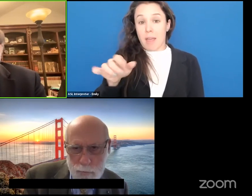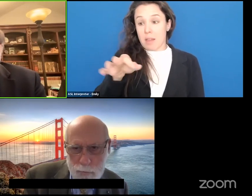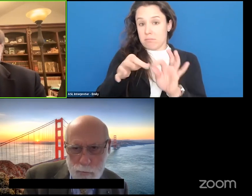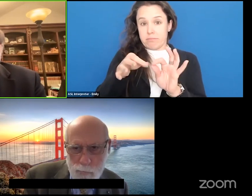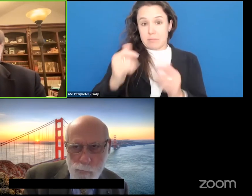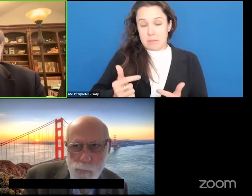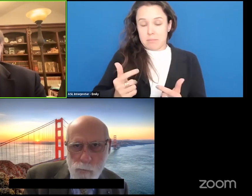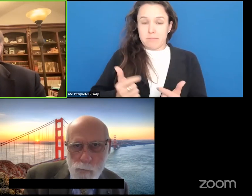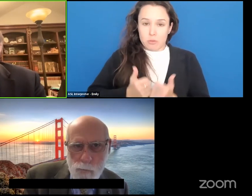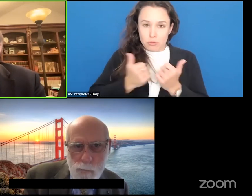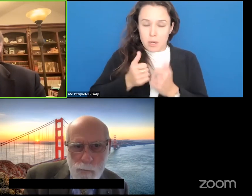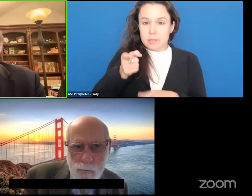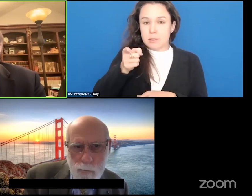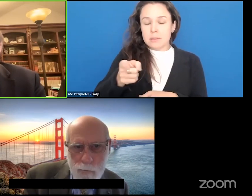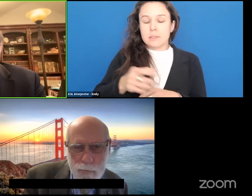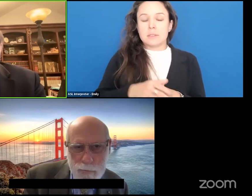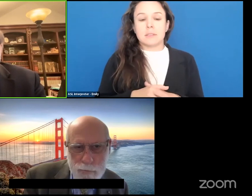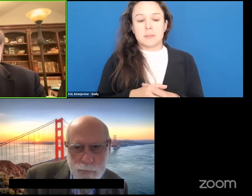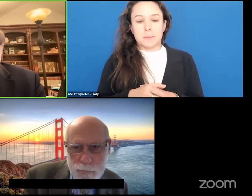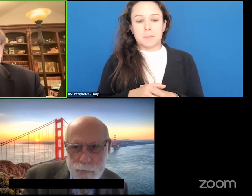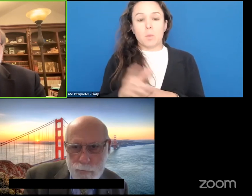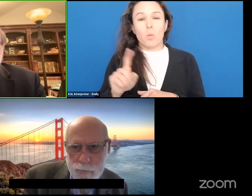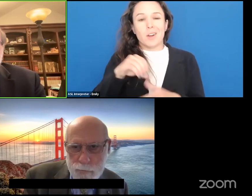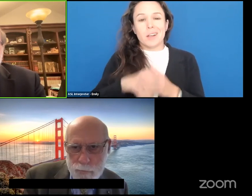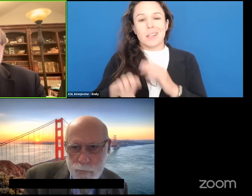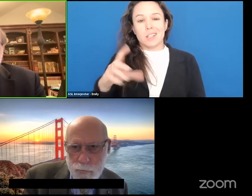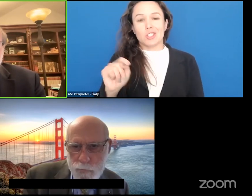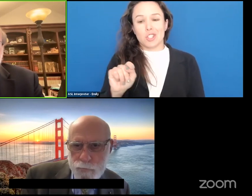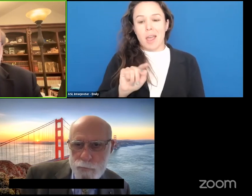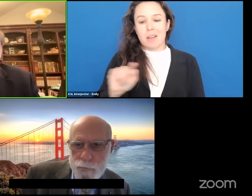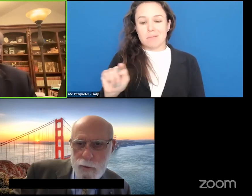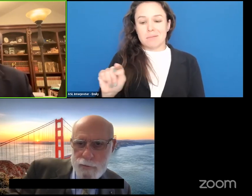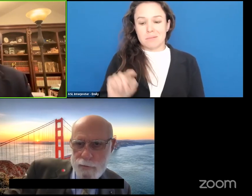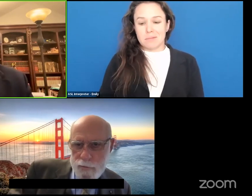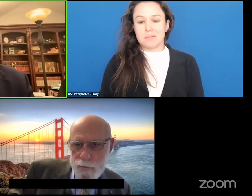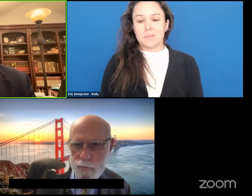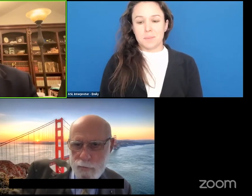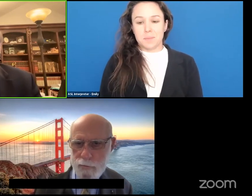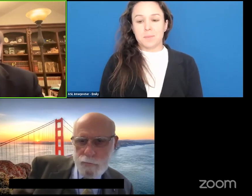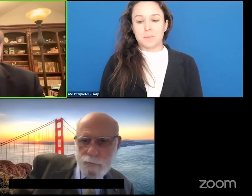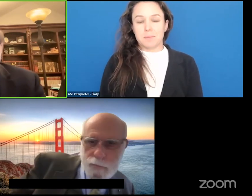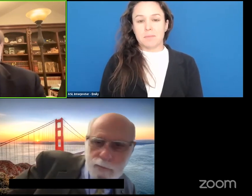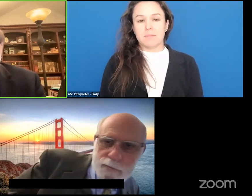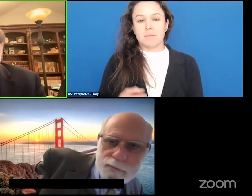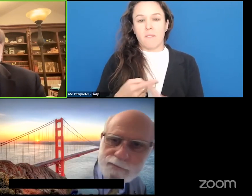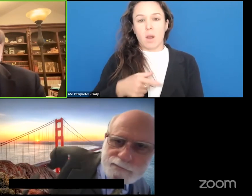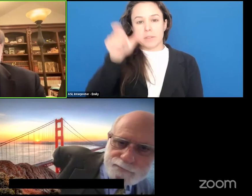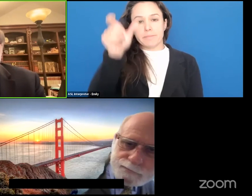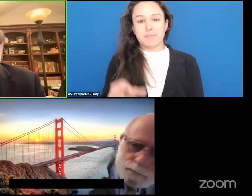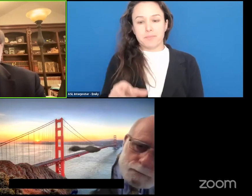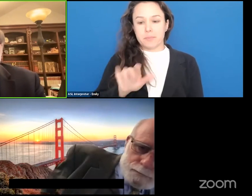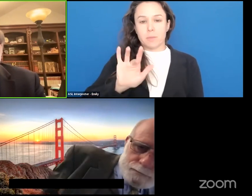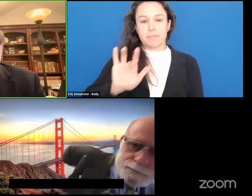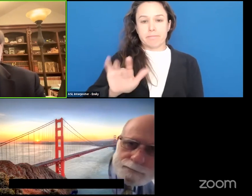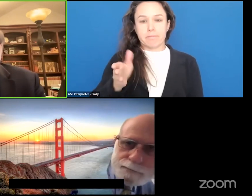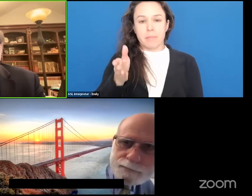is in the chat area of the -- of the zoom right now so you can always get there.